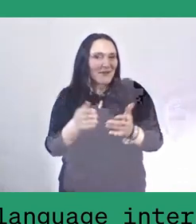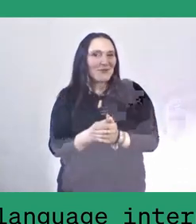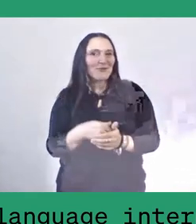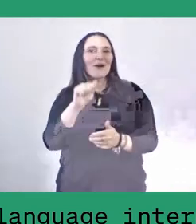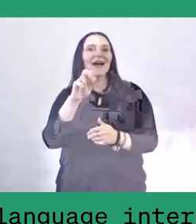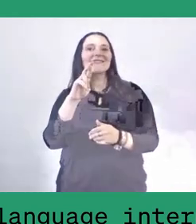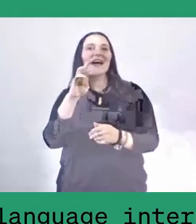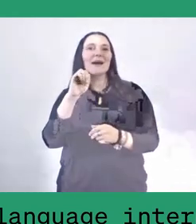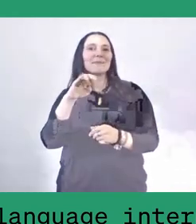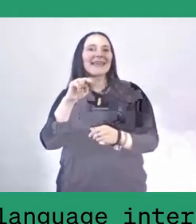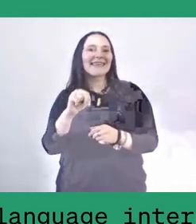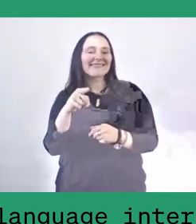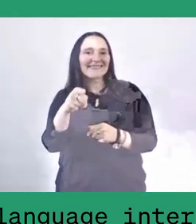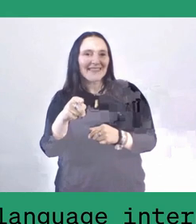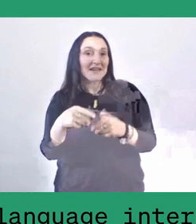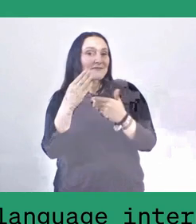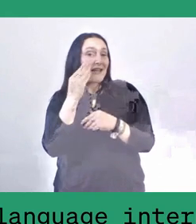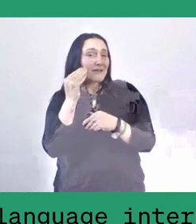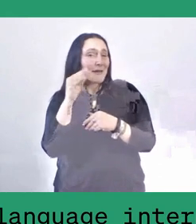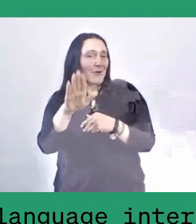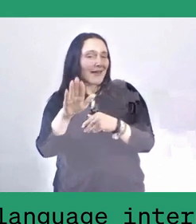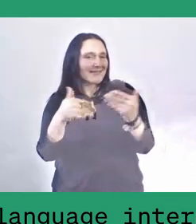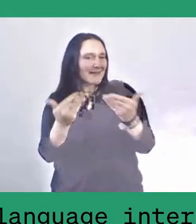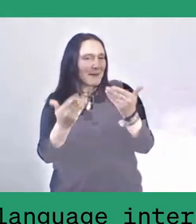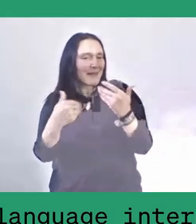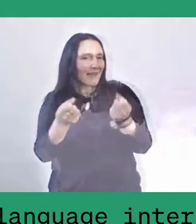If you could please share with us your experience